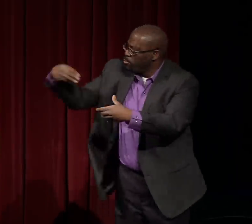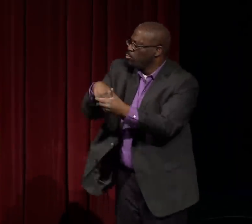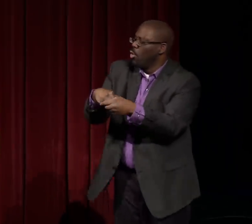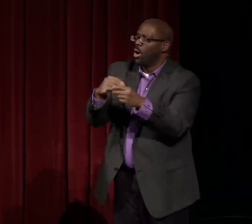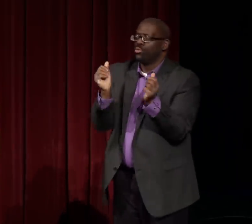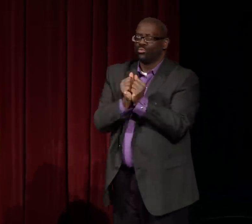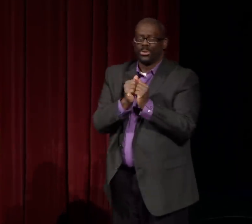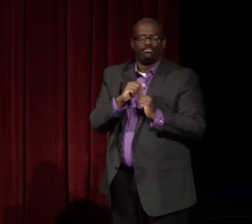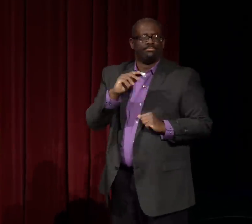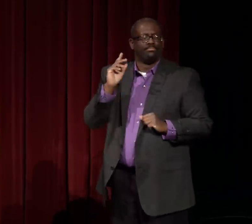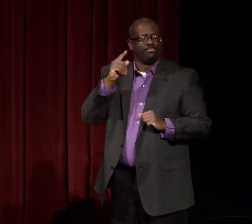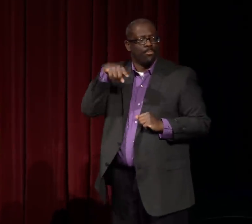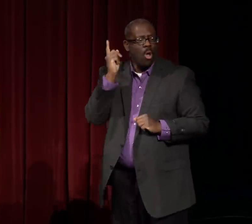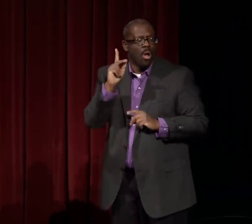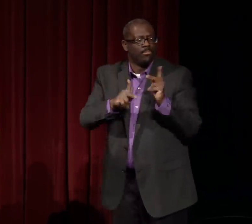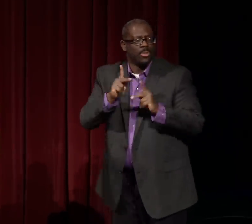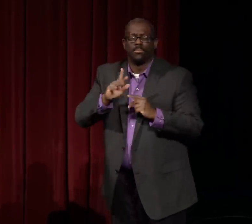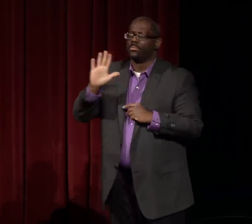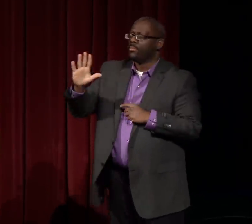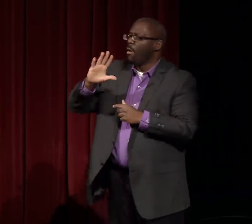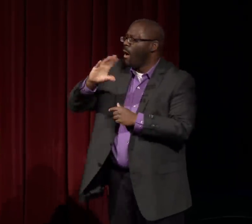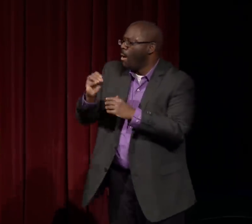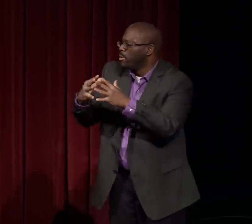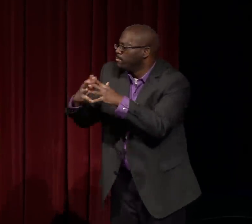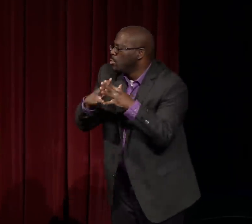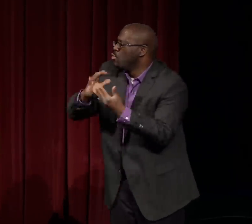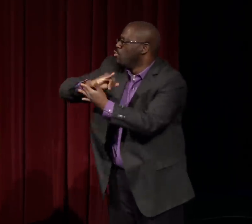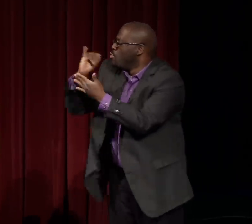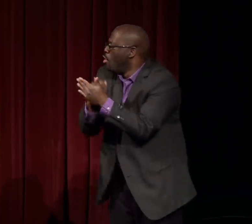She knew she was a black deaf woman,